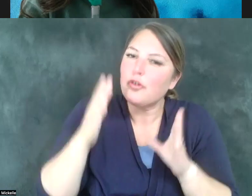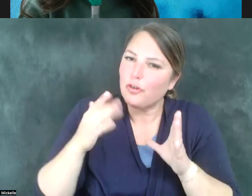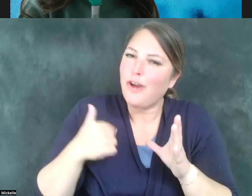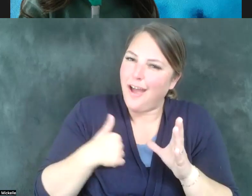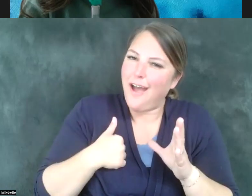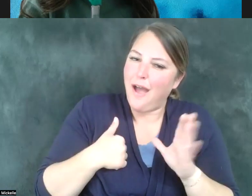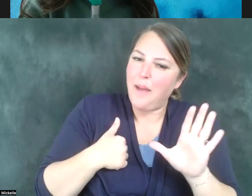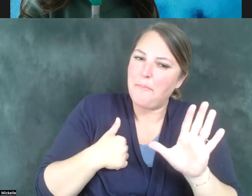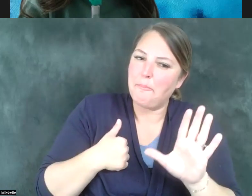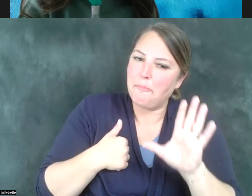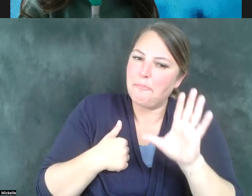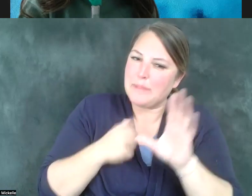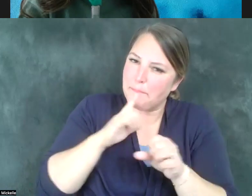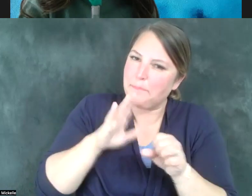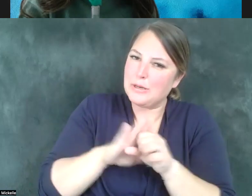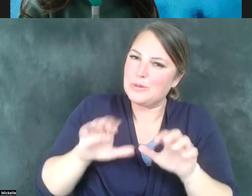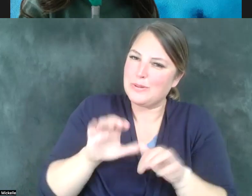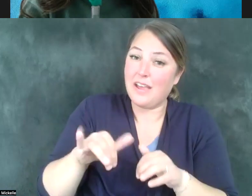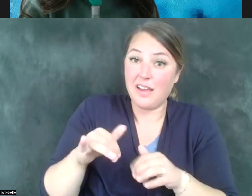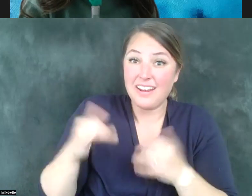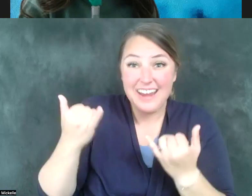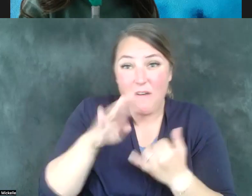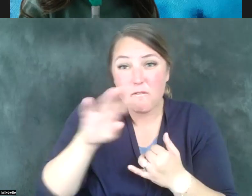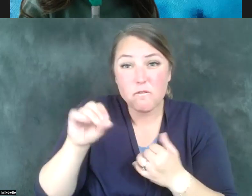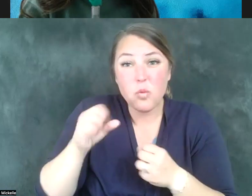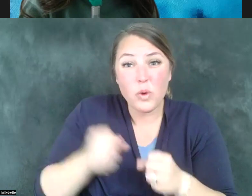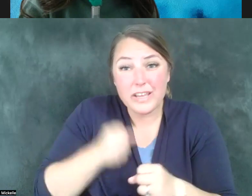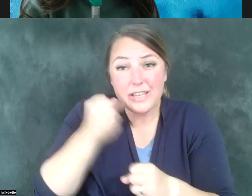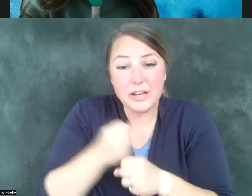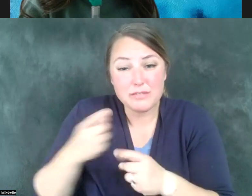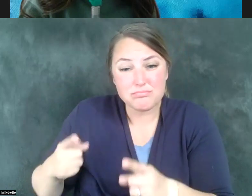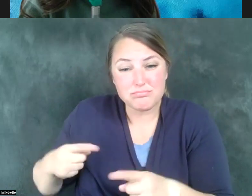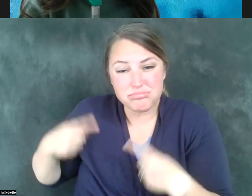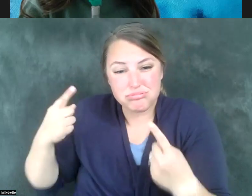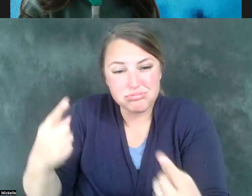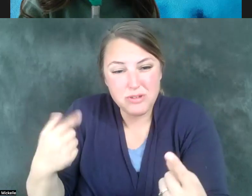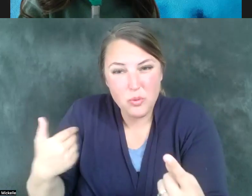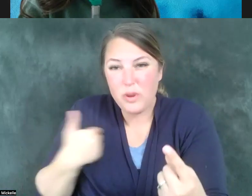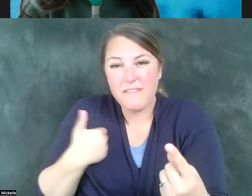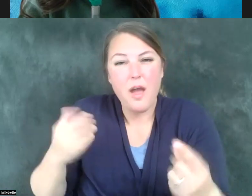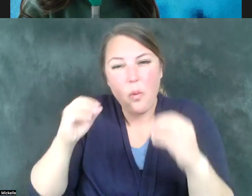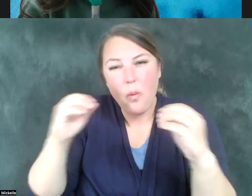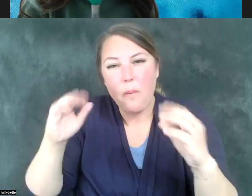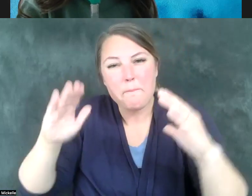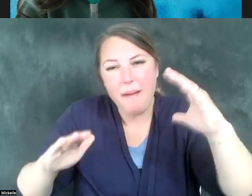for four decades without having balance in our Utah state government. Over four decades since Scott Matheson was the